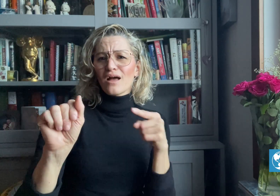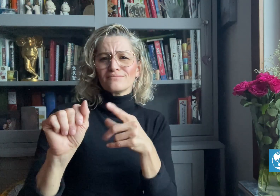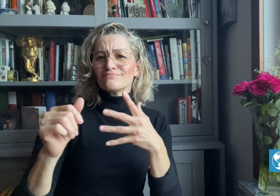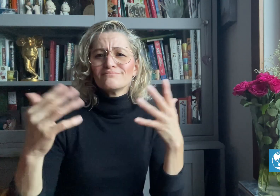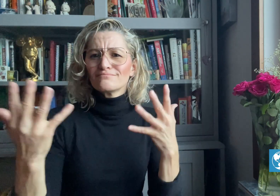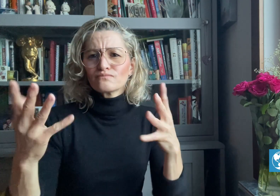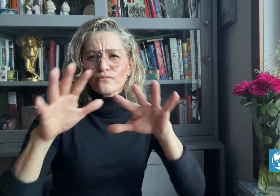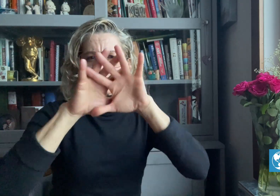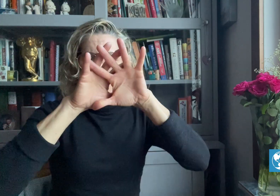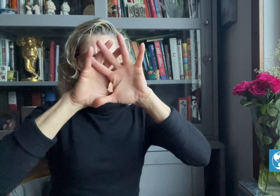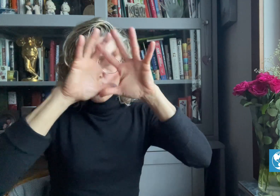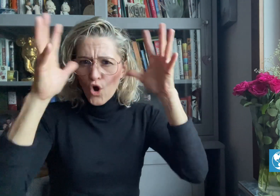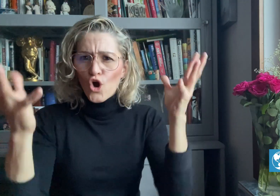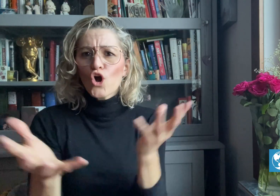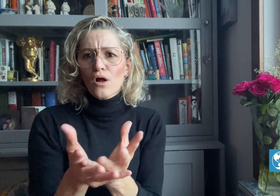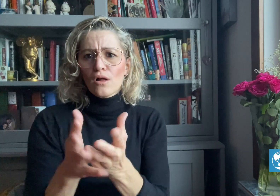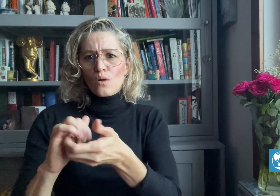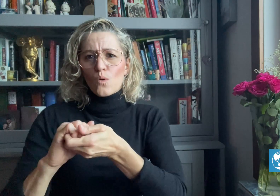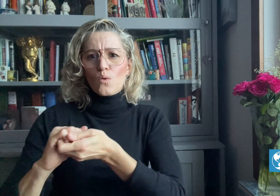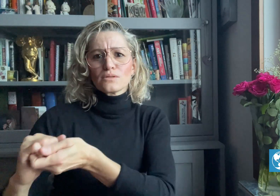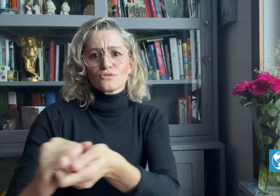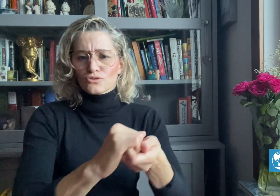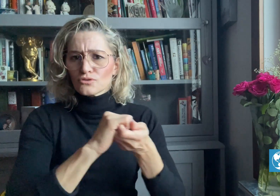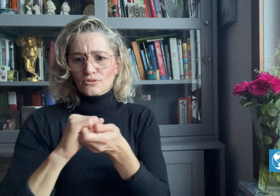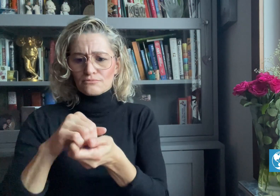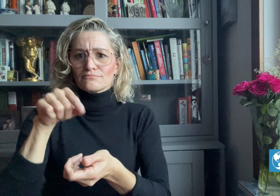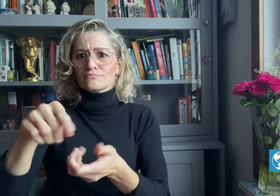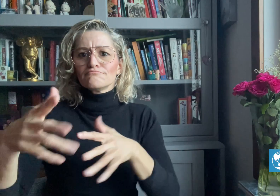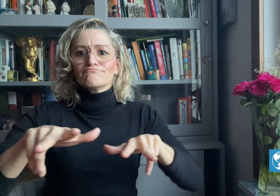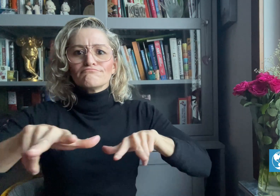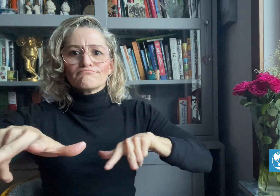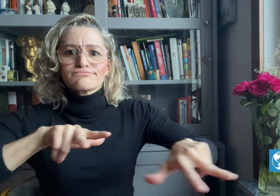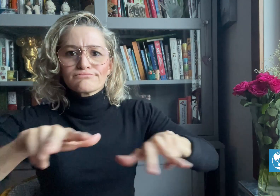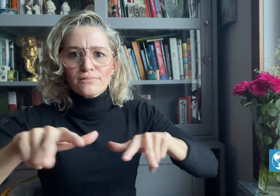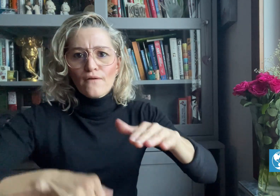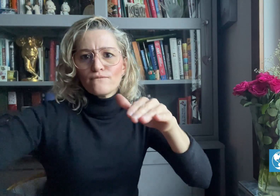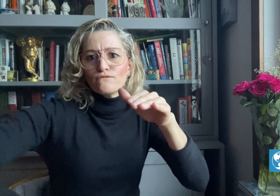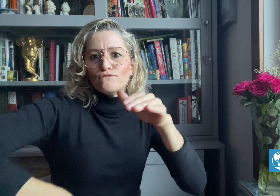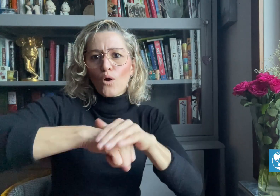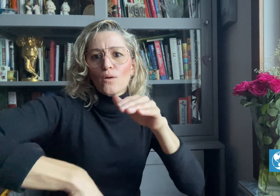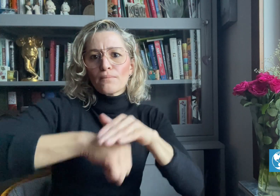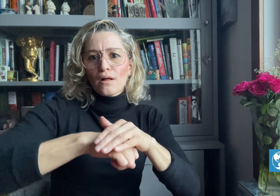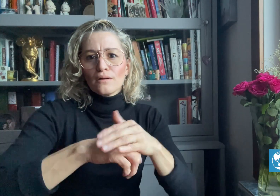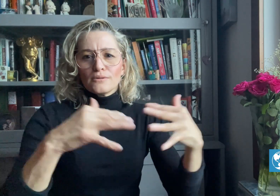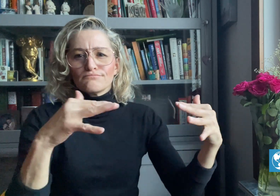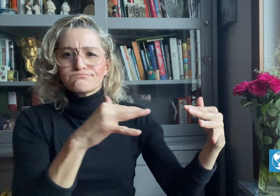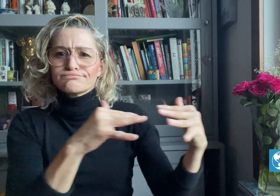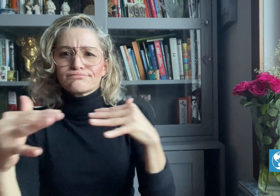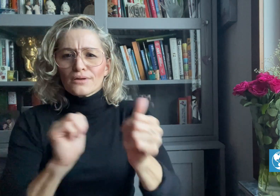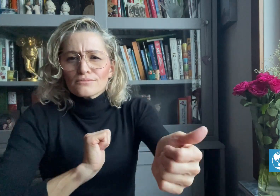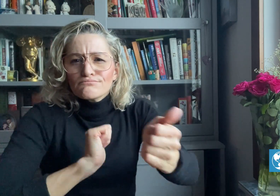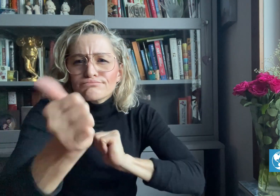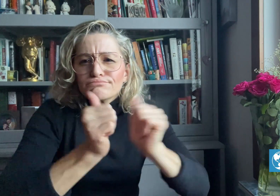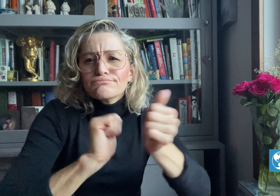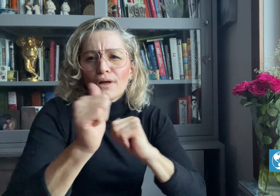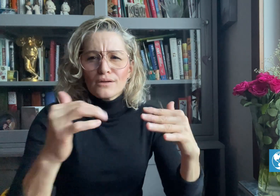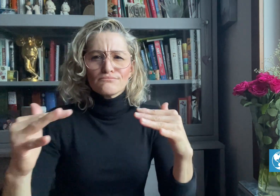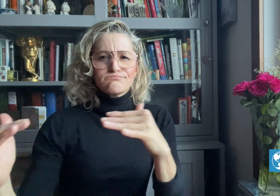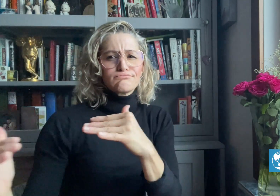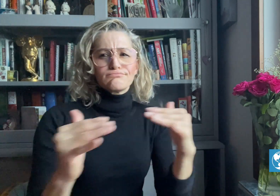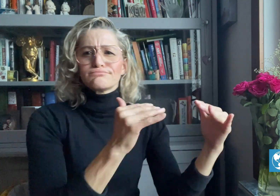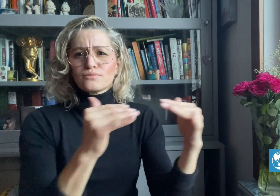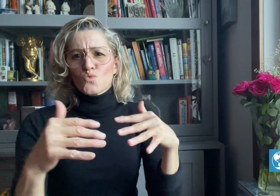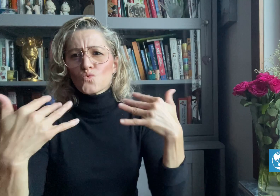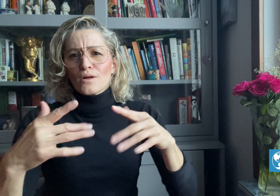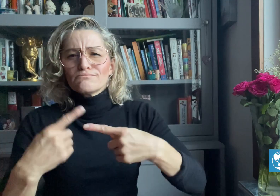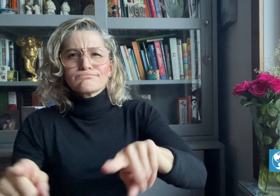governing body that hosts football competitions contested